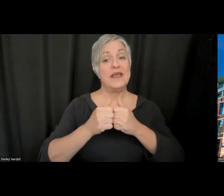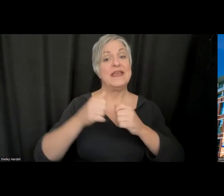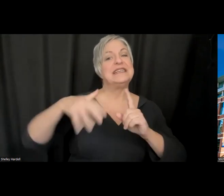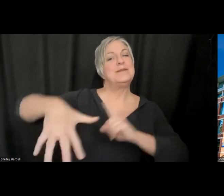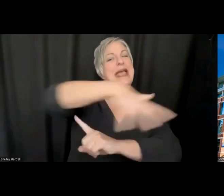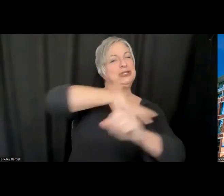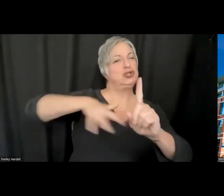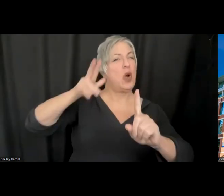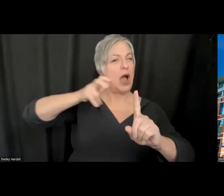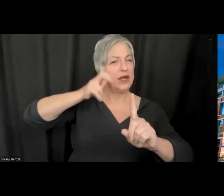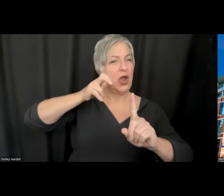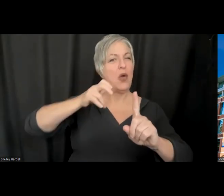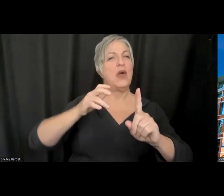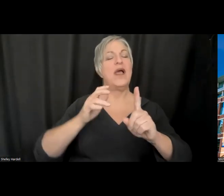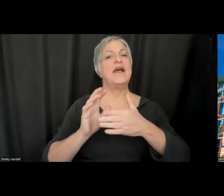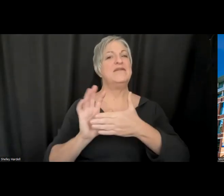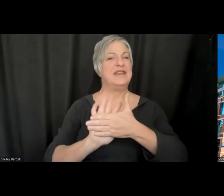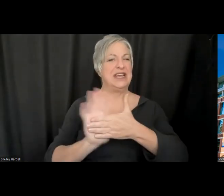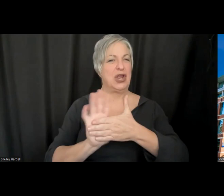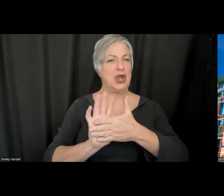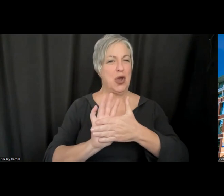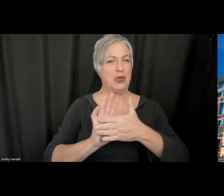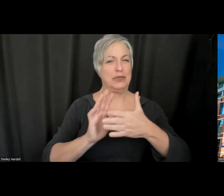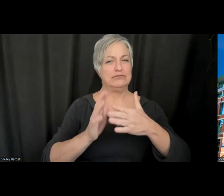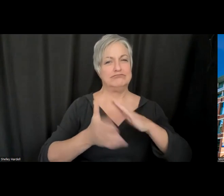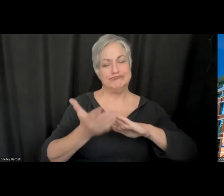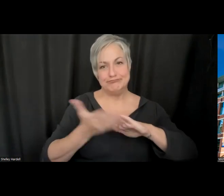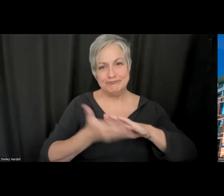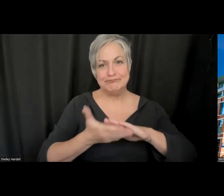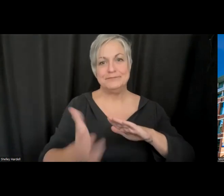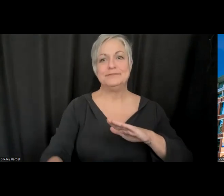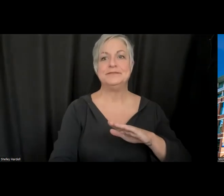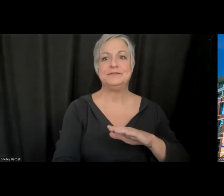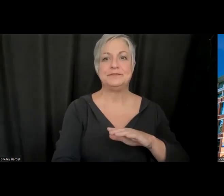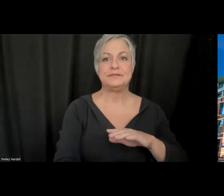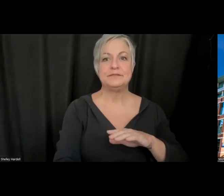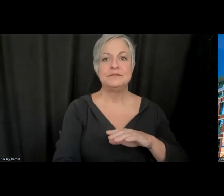content playing. And that direction of spatial audio from